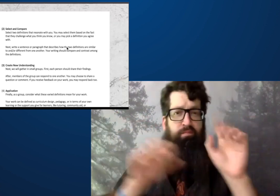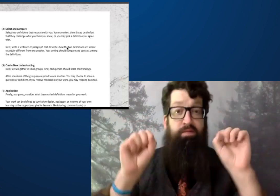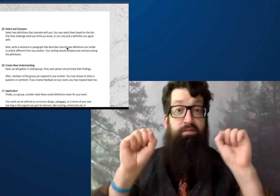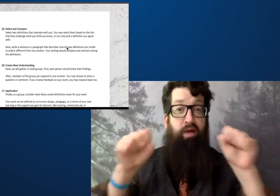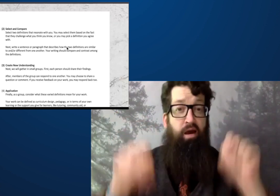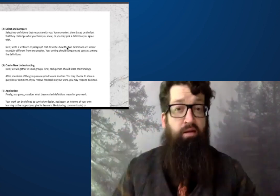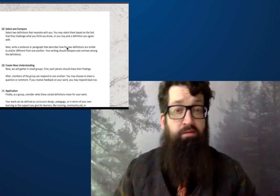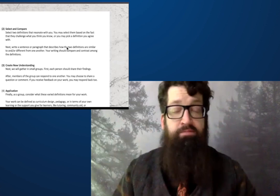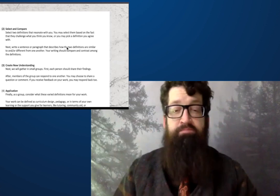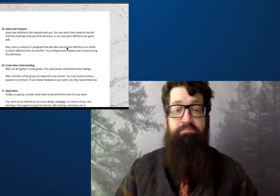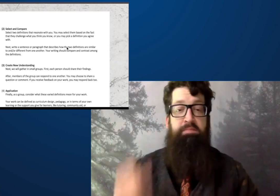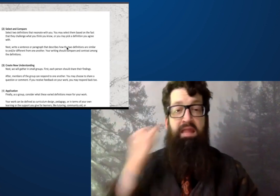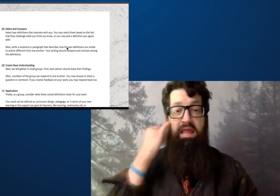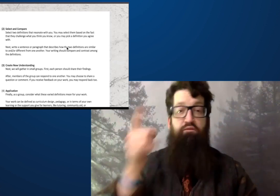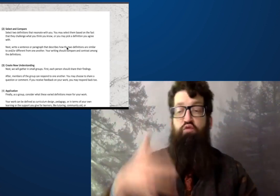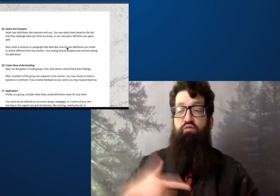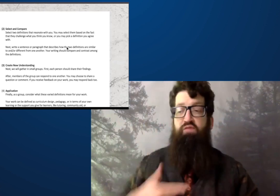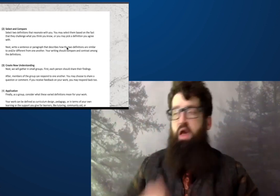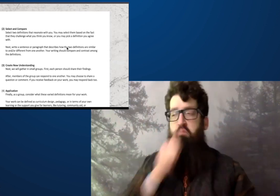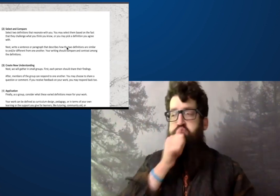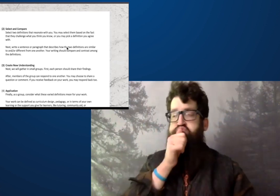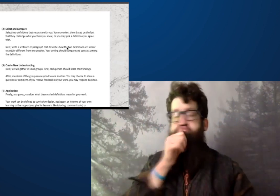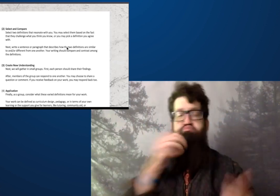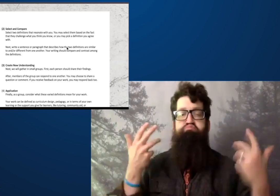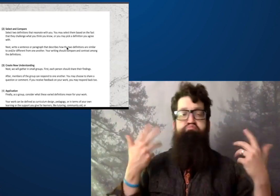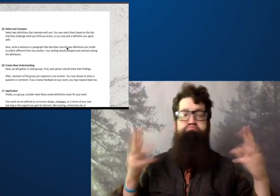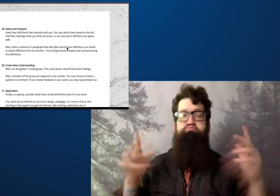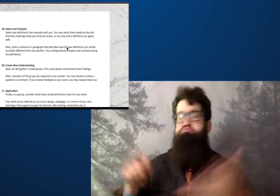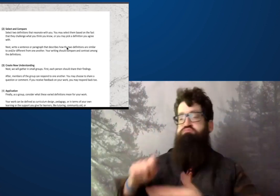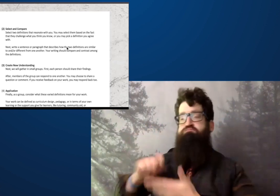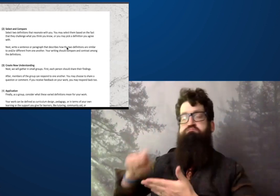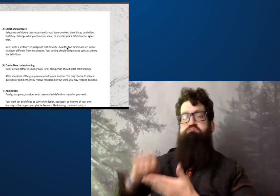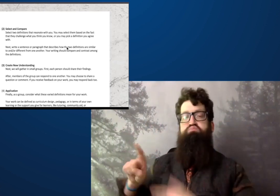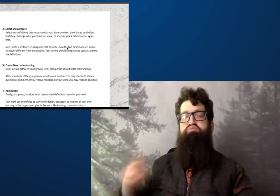chat and we can look at them and see if we can discuss them.